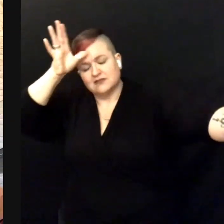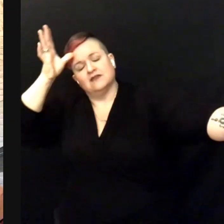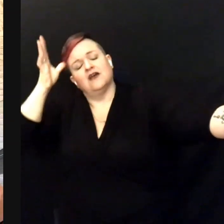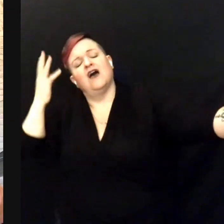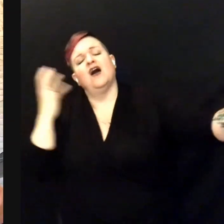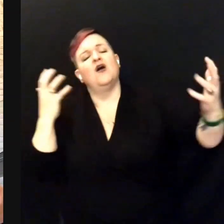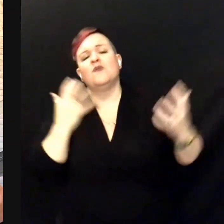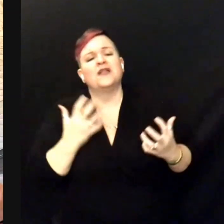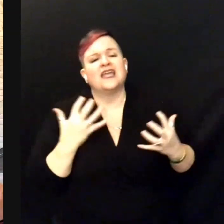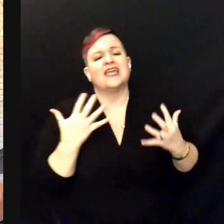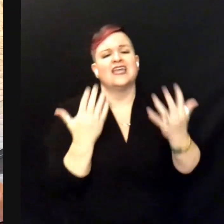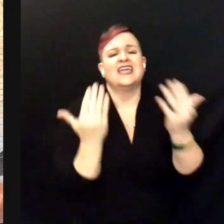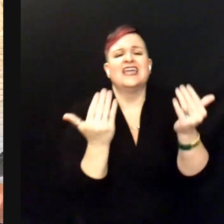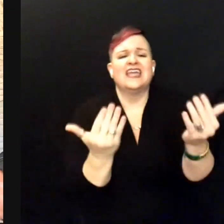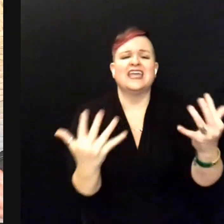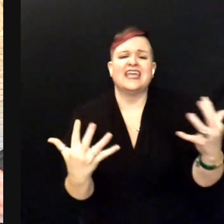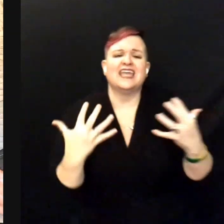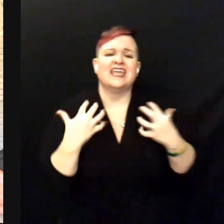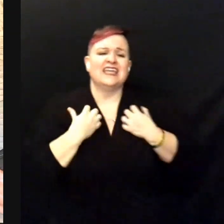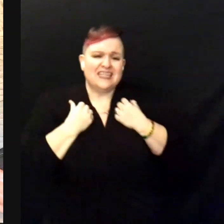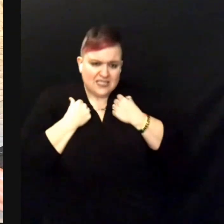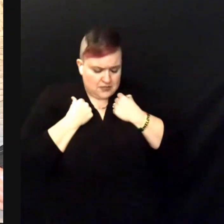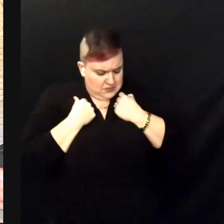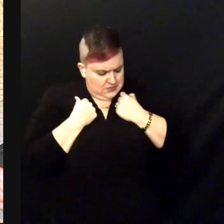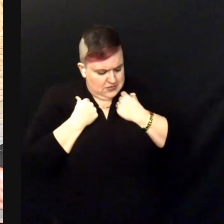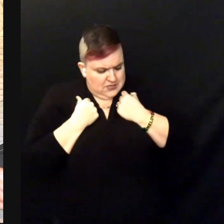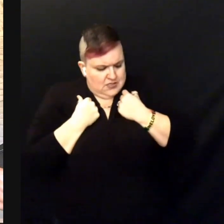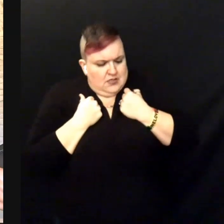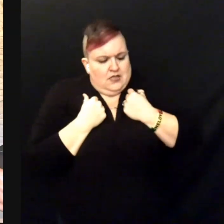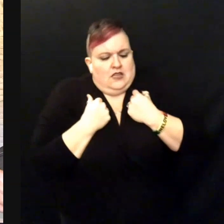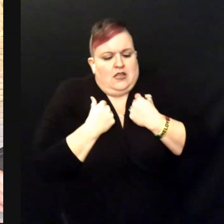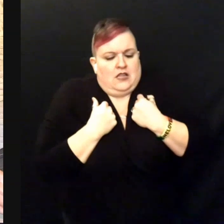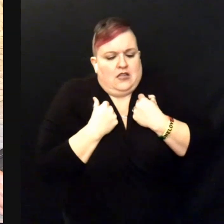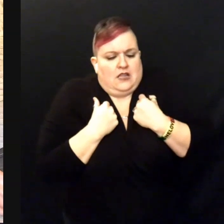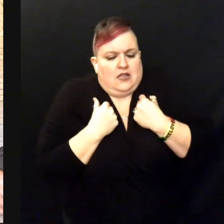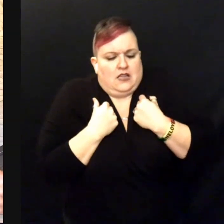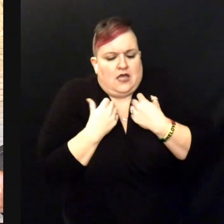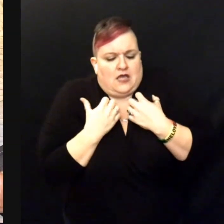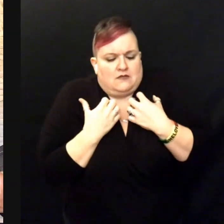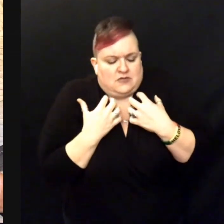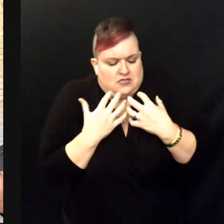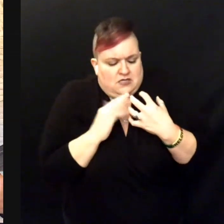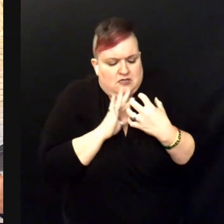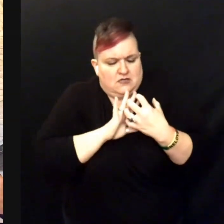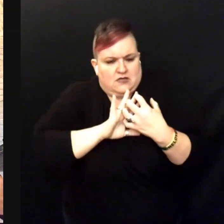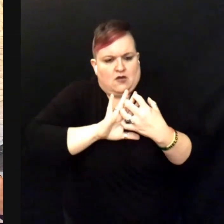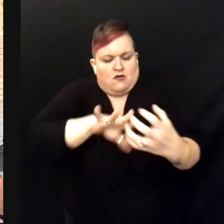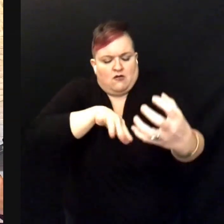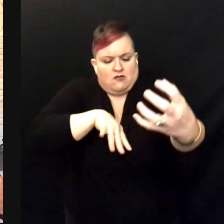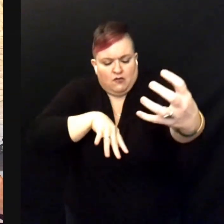Oh please, let me go